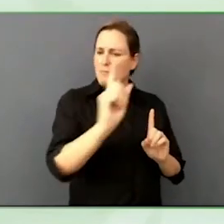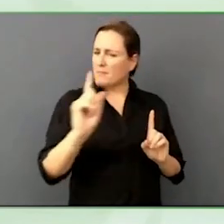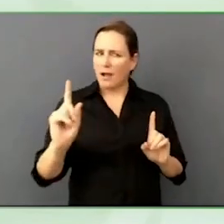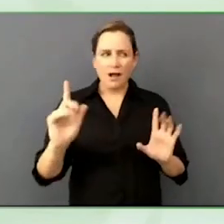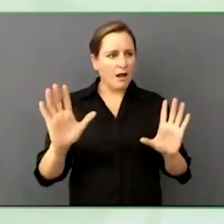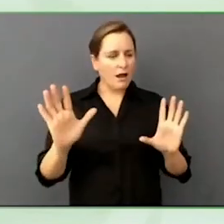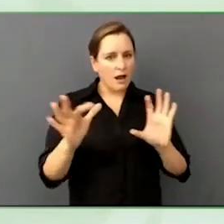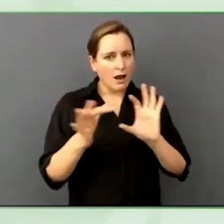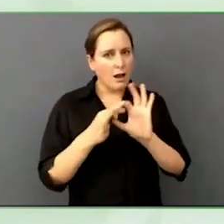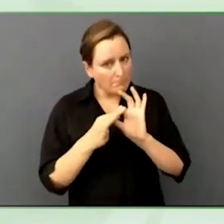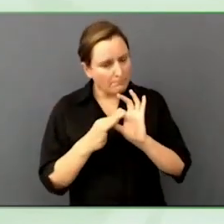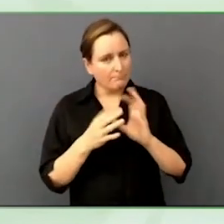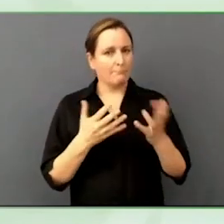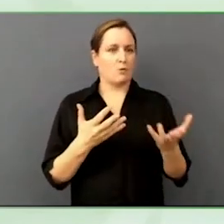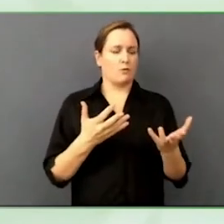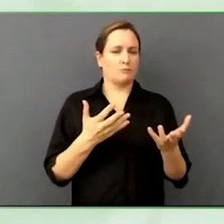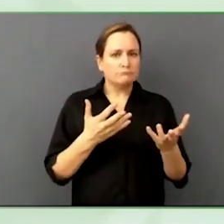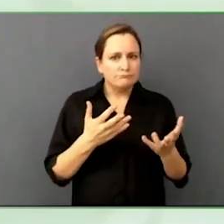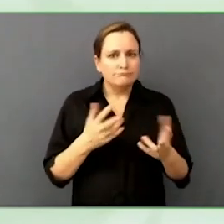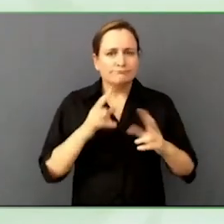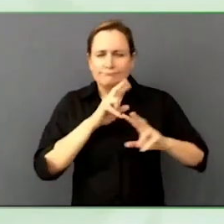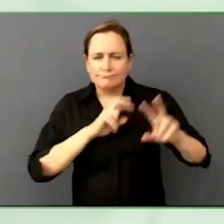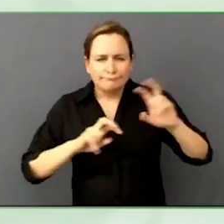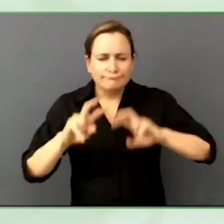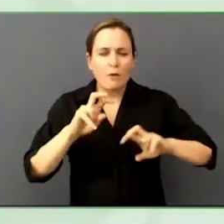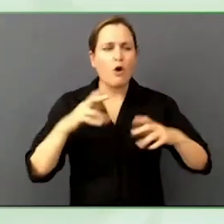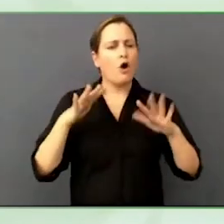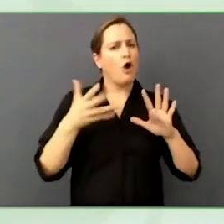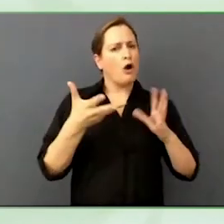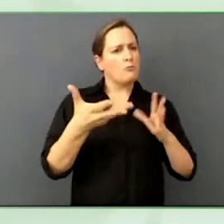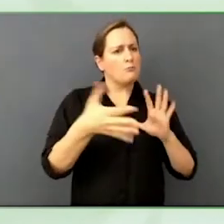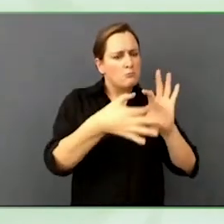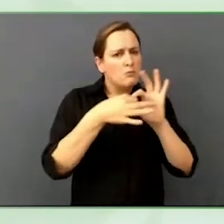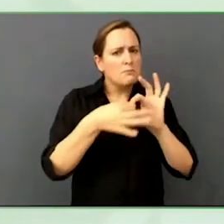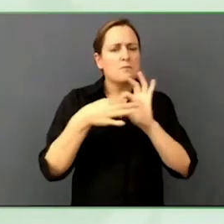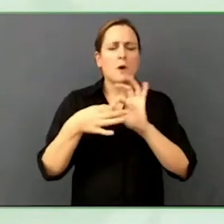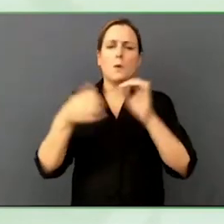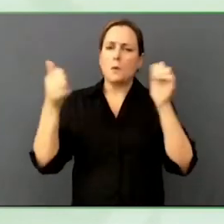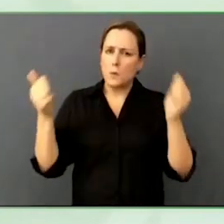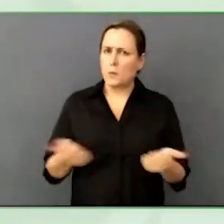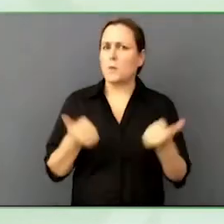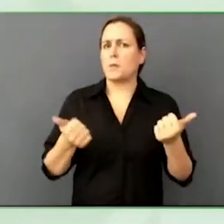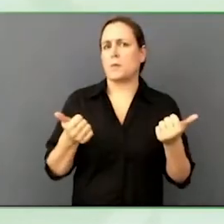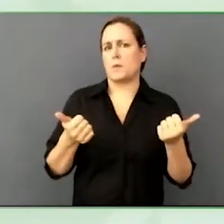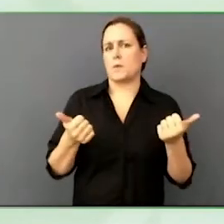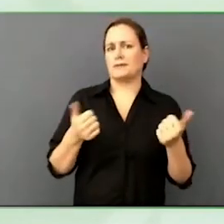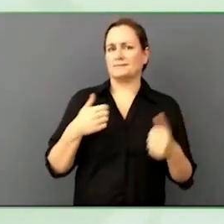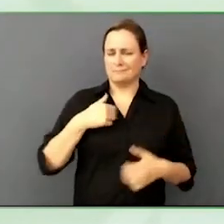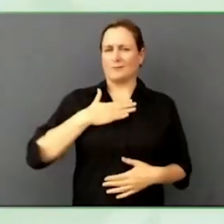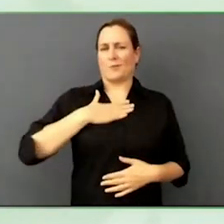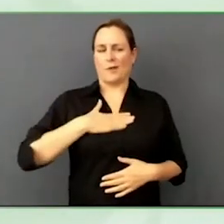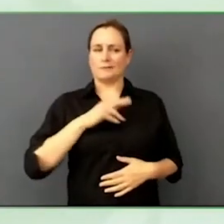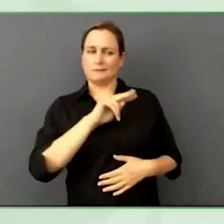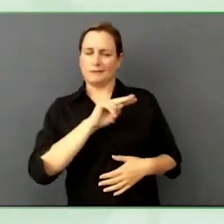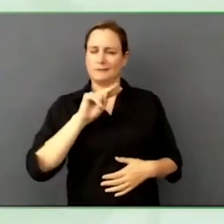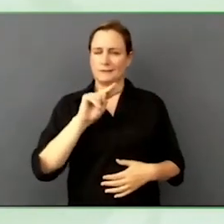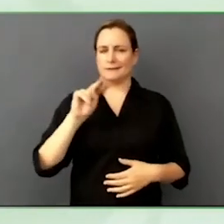I do a lot of user research products around the world and my one goal this time was to find the partners in Japan and Germany and